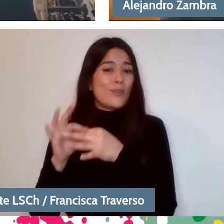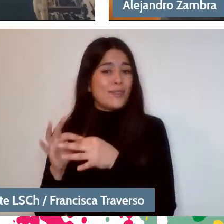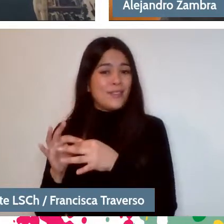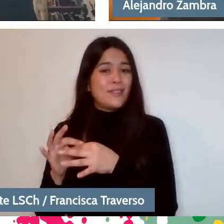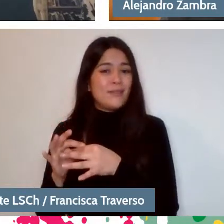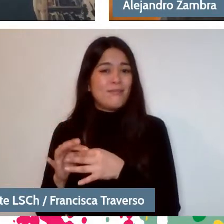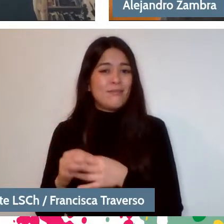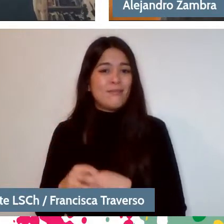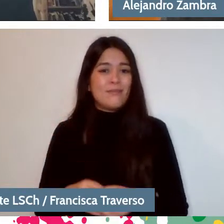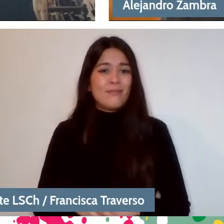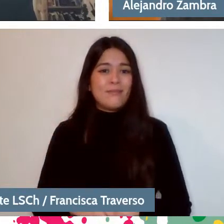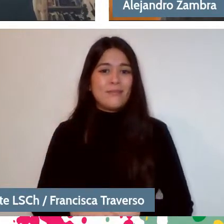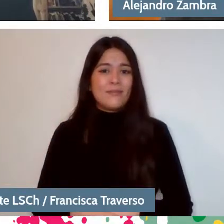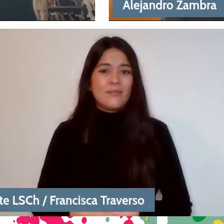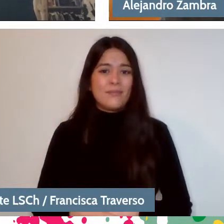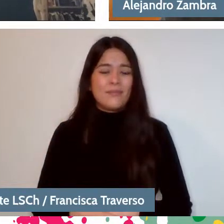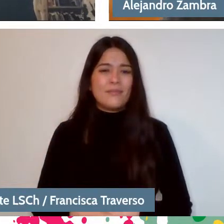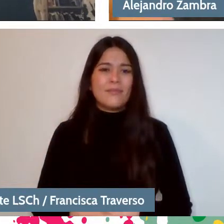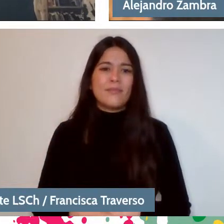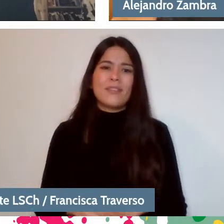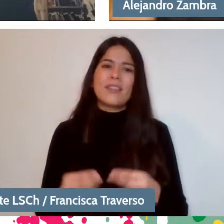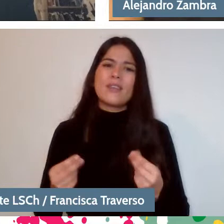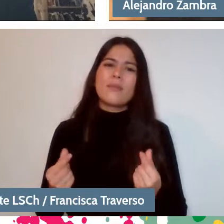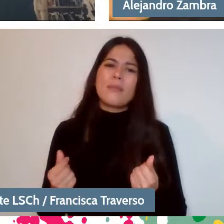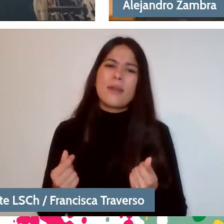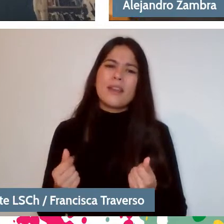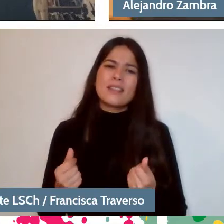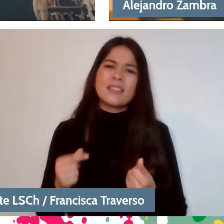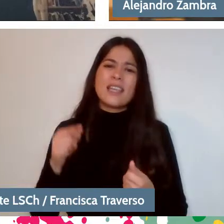It seems to me that those consequences,